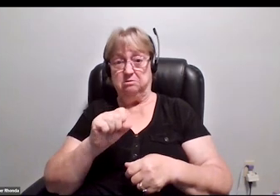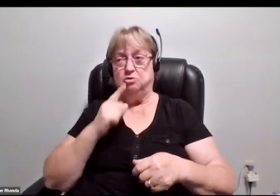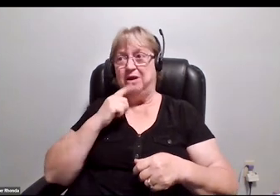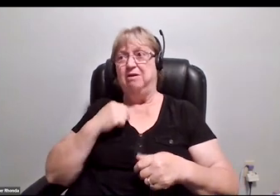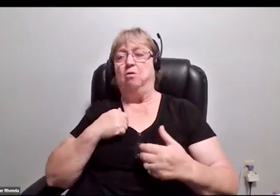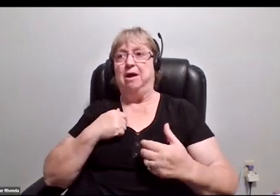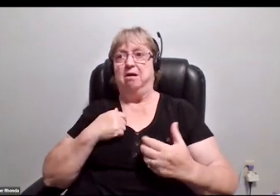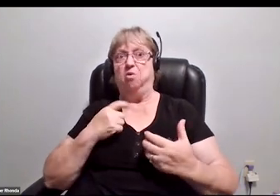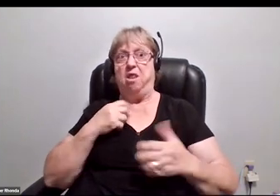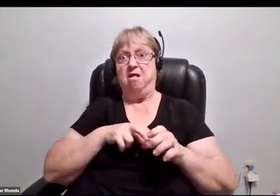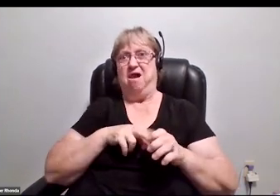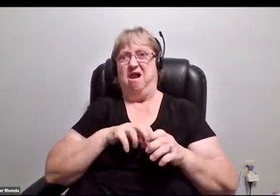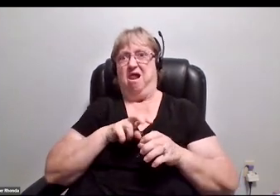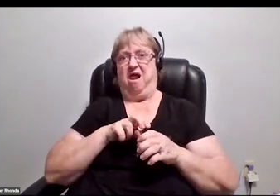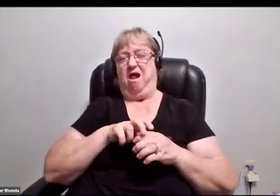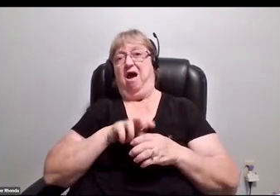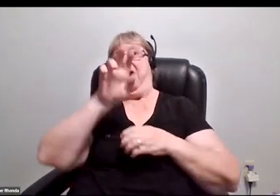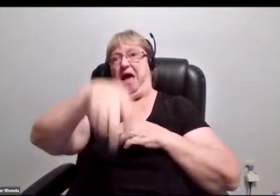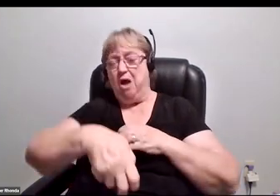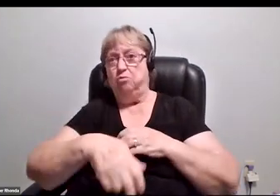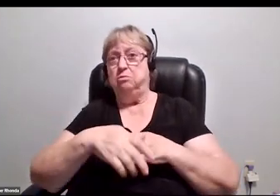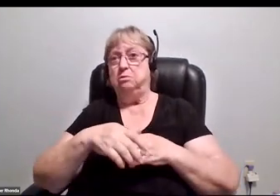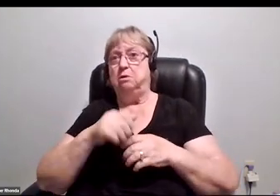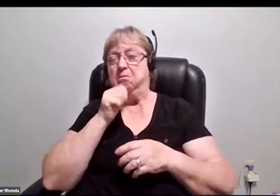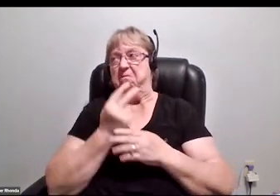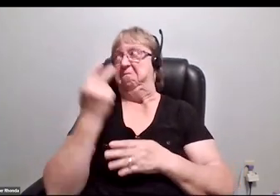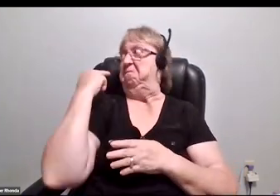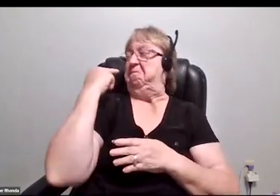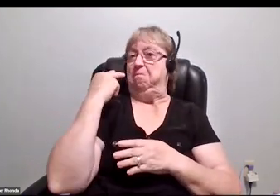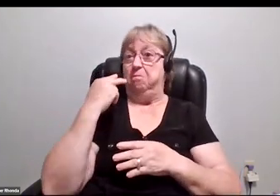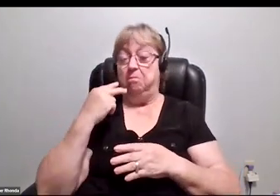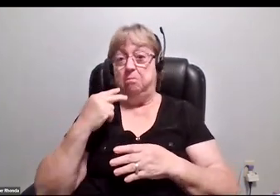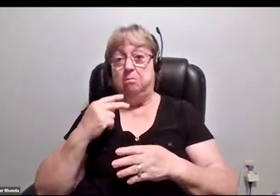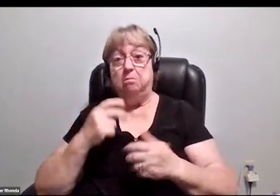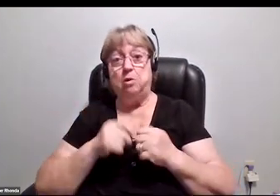I'm not looking back. Well, the problem with that is when you were in the barrel,